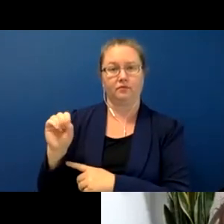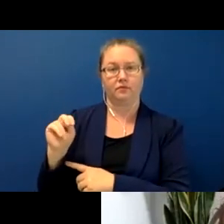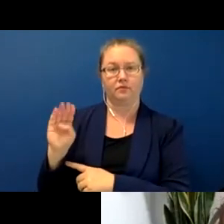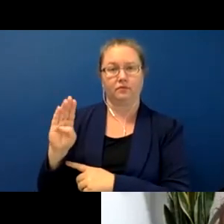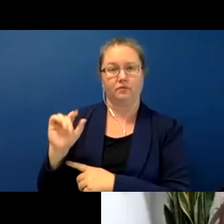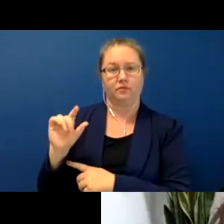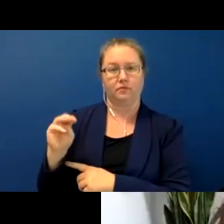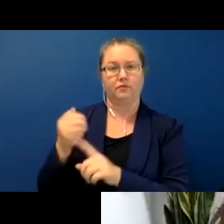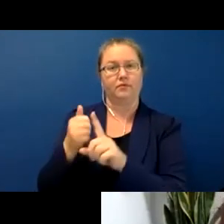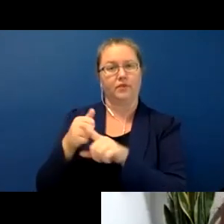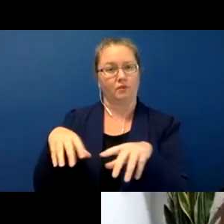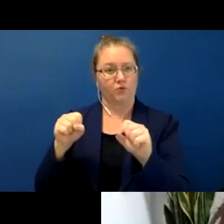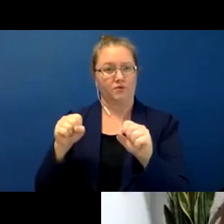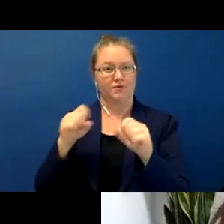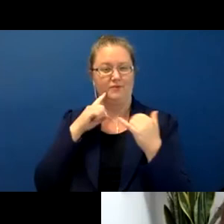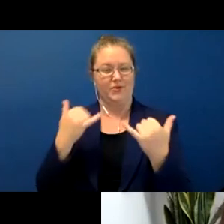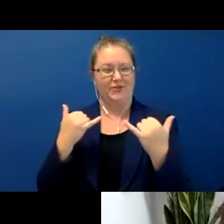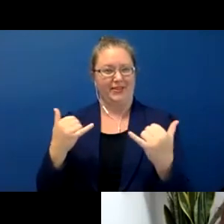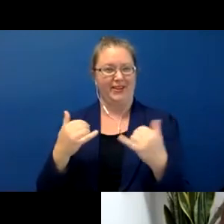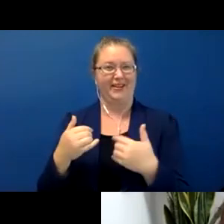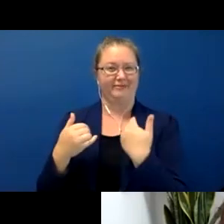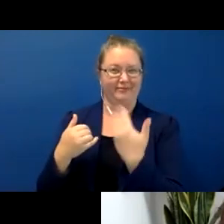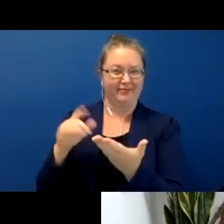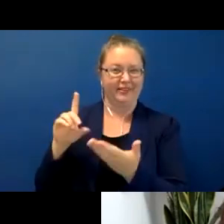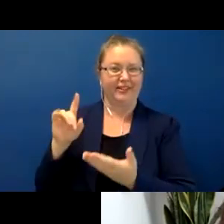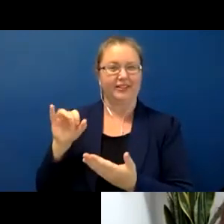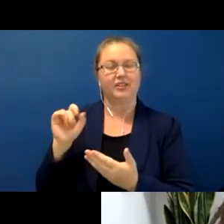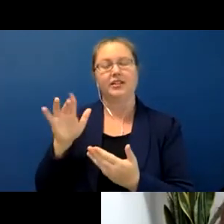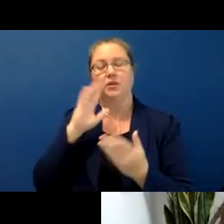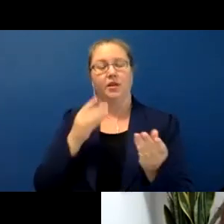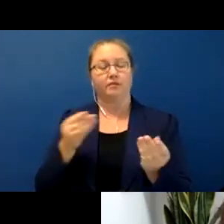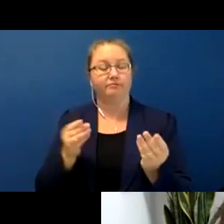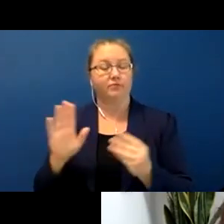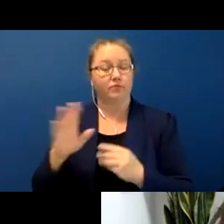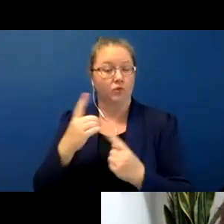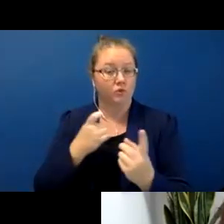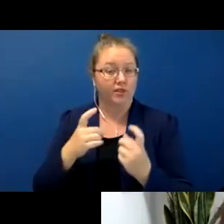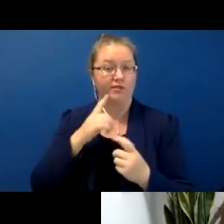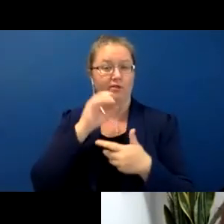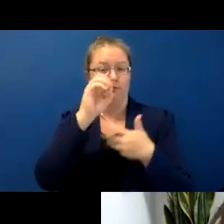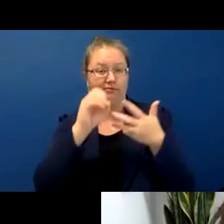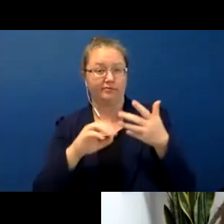this talk today. She'll be moderating questions later and introducing Corrine and Jalon. I'm